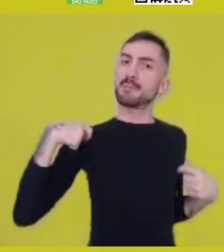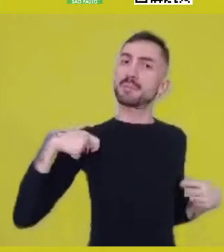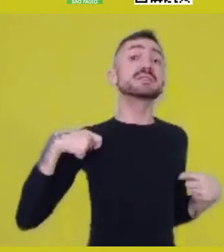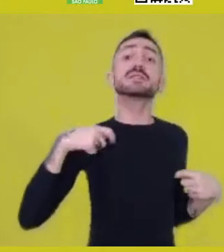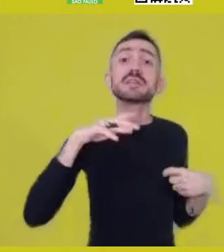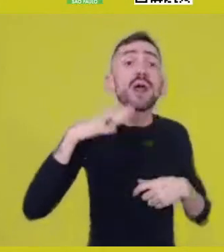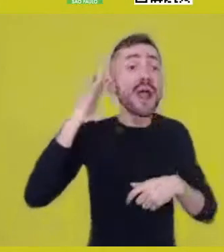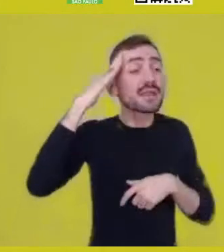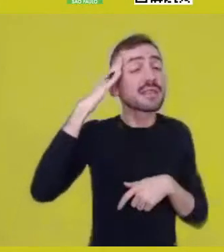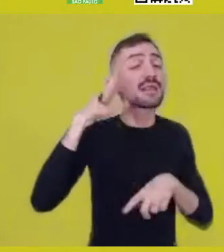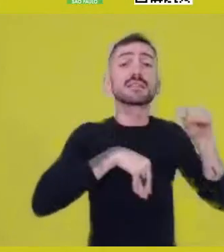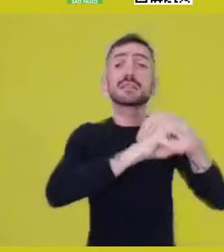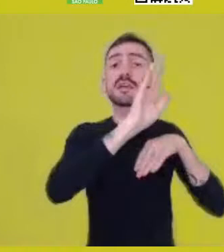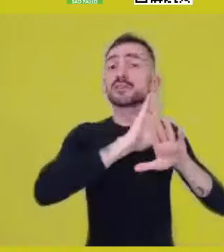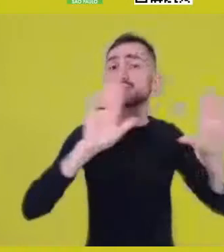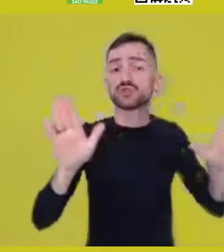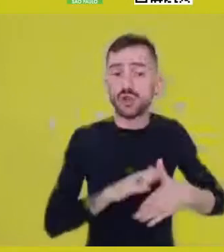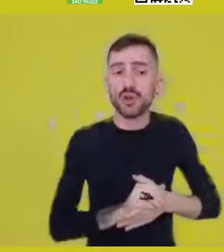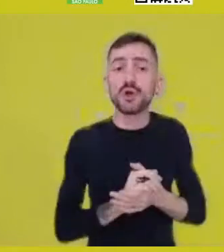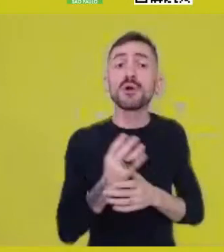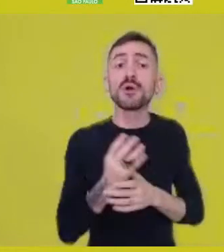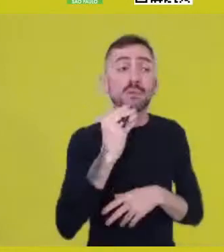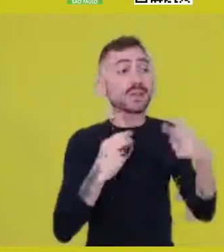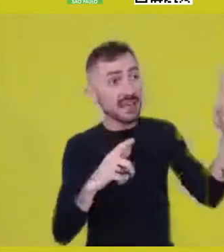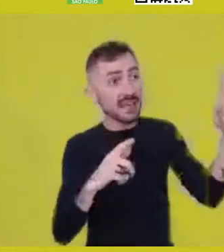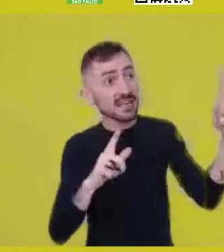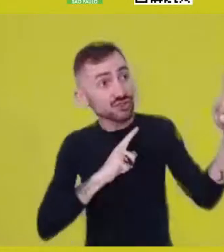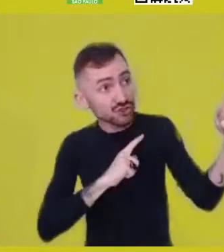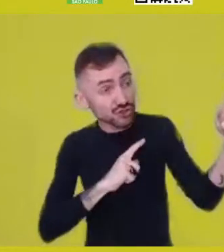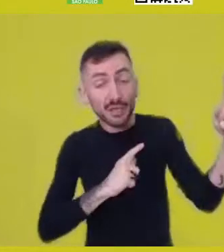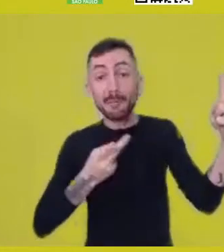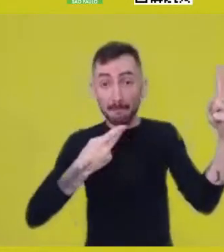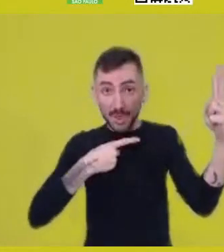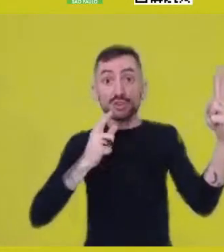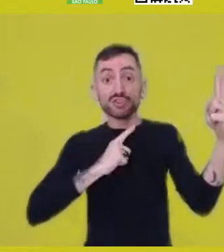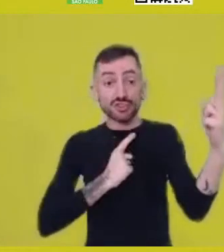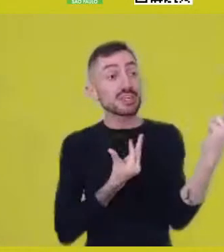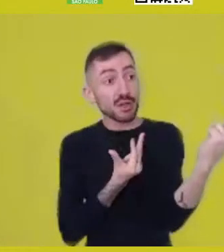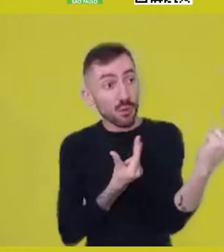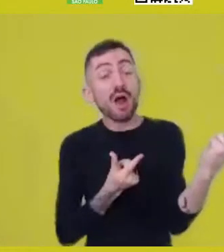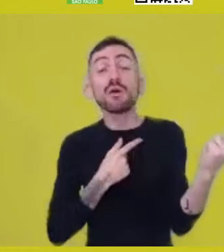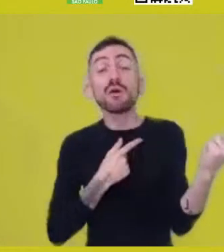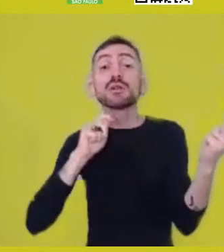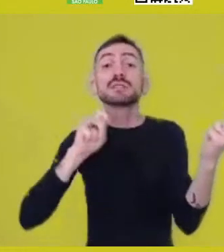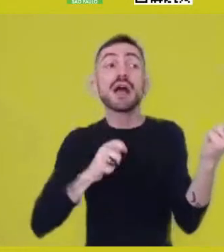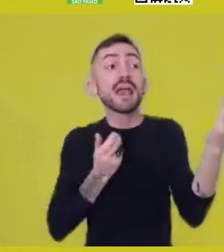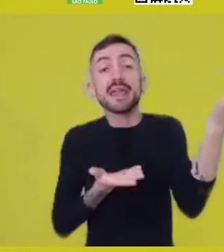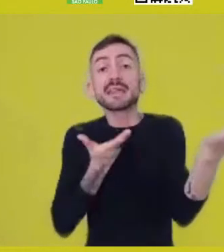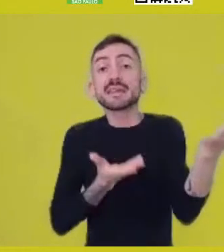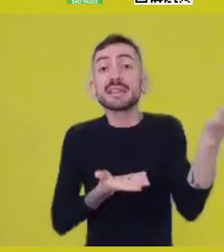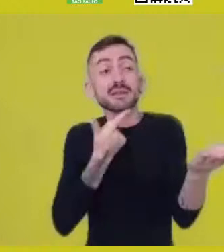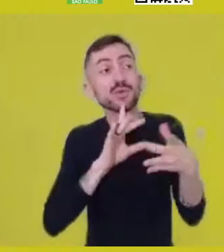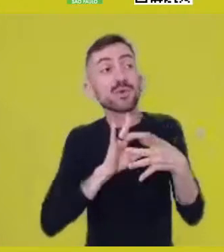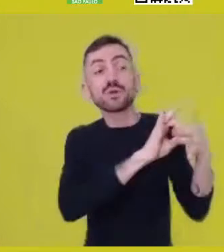Because if what pulsates in me pulsates in them, there is a balance that pulsates and builds a whole territory.